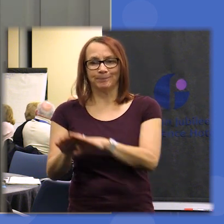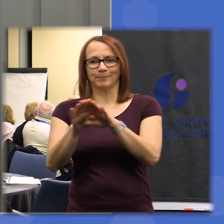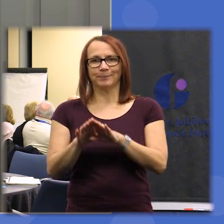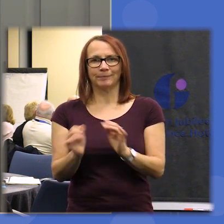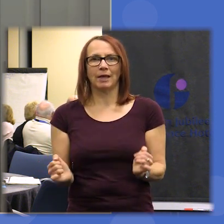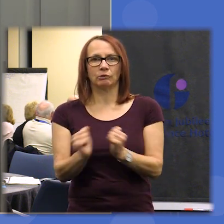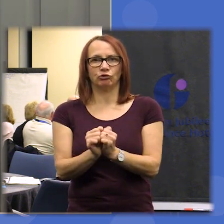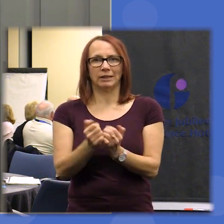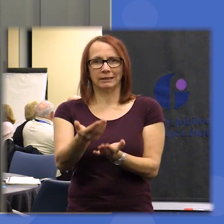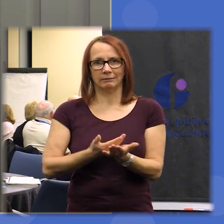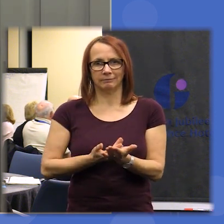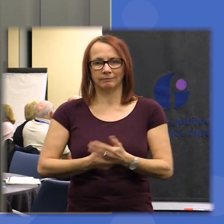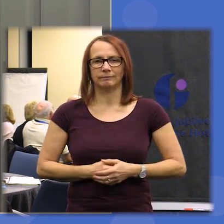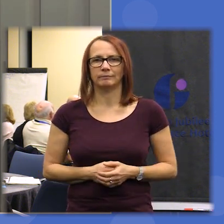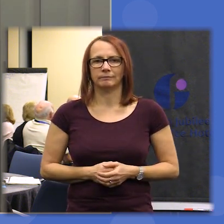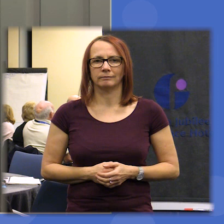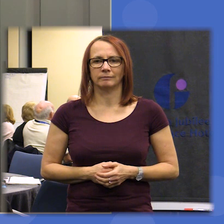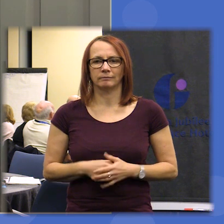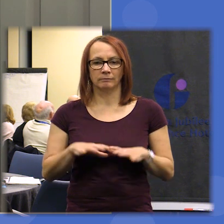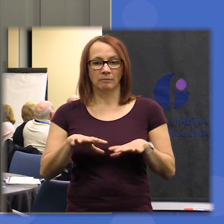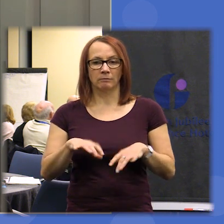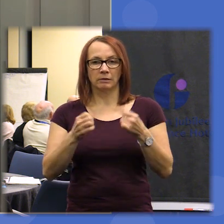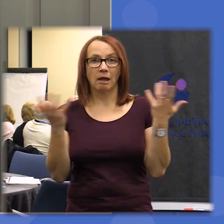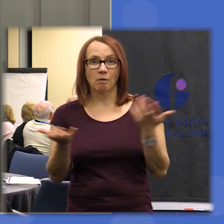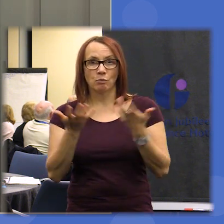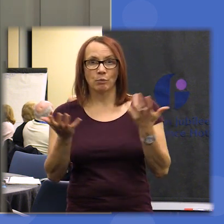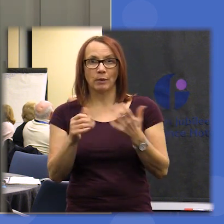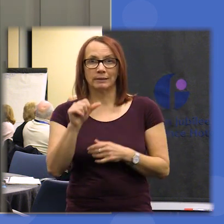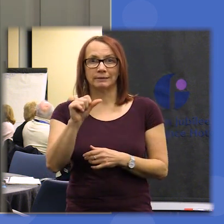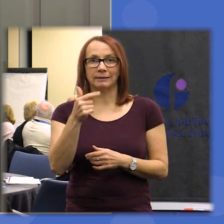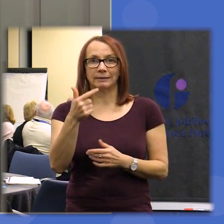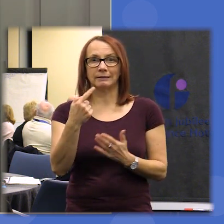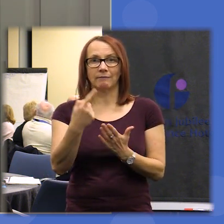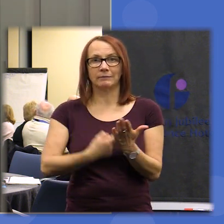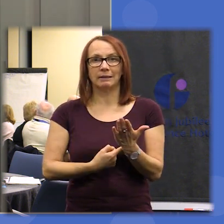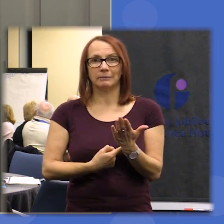starting point today essentially is reviewing the 67 statements that came